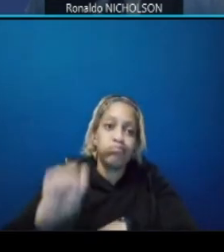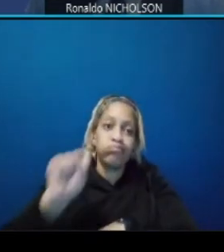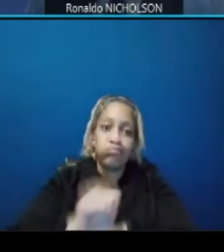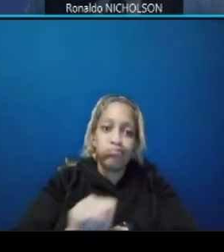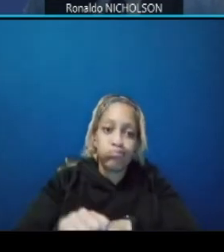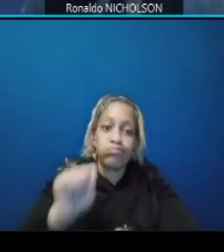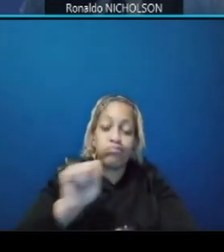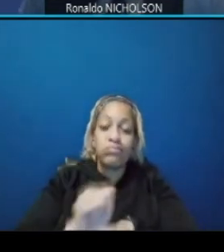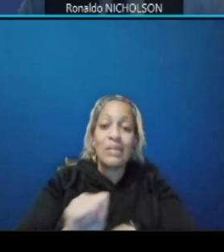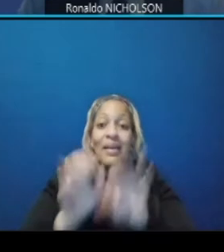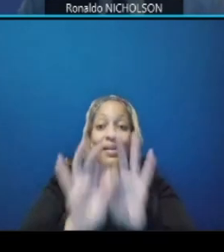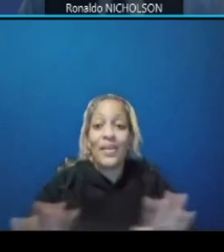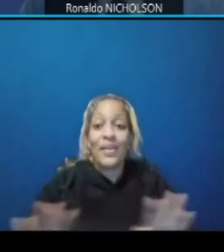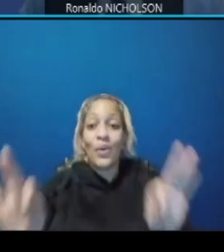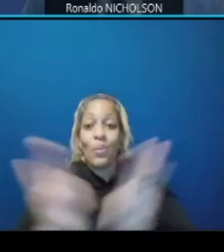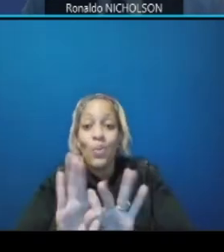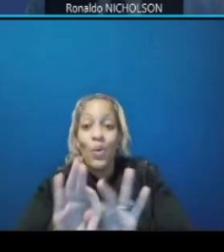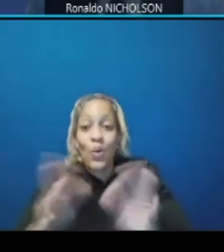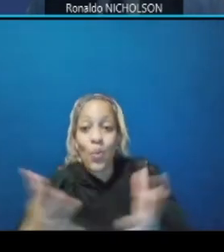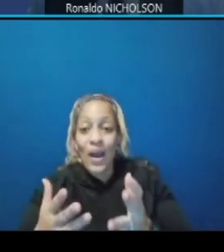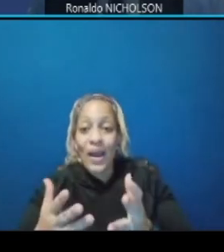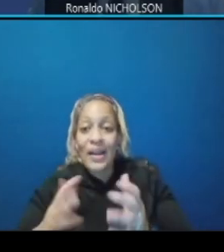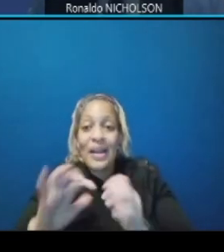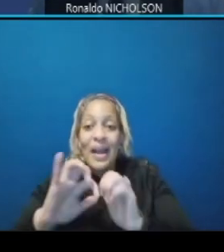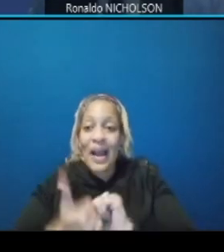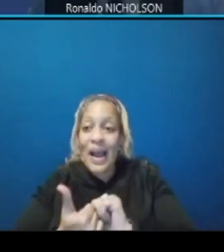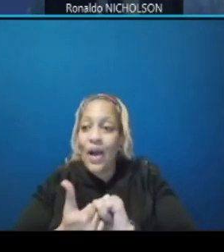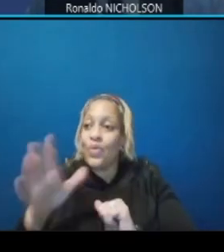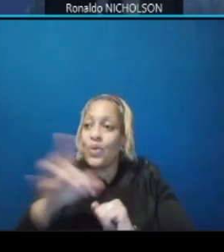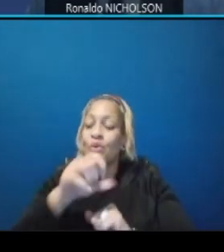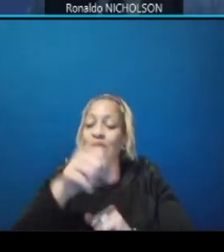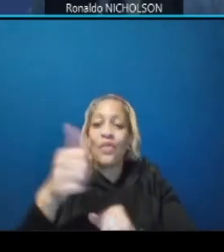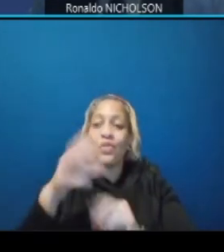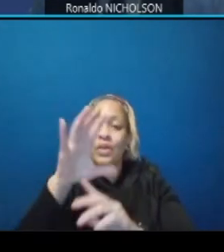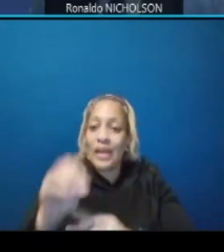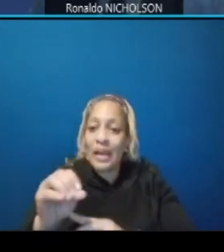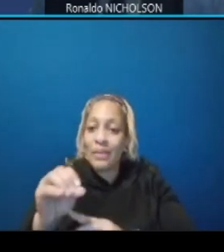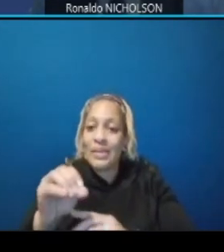how quickly utilities can clear the route so he can proceed with the construction efficiency